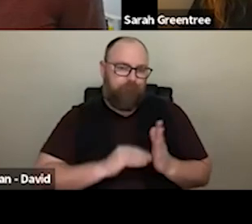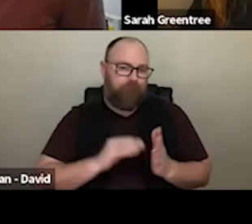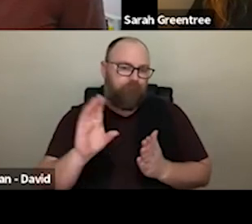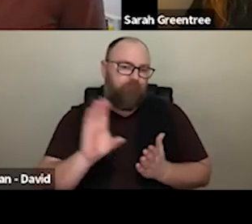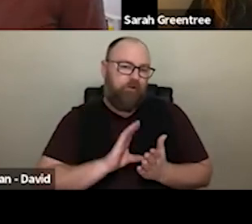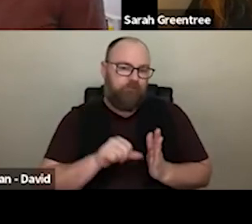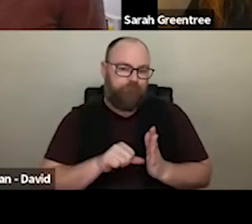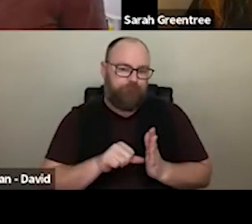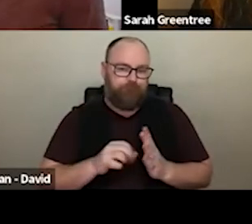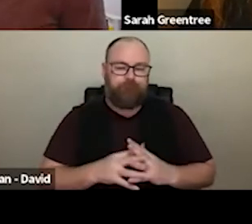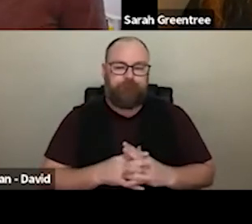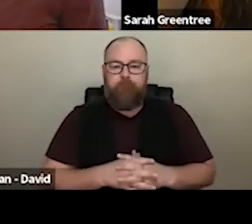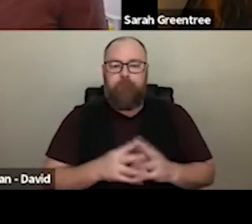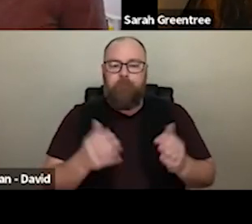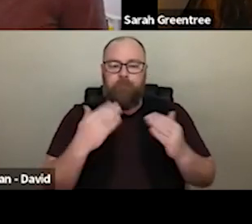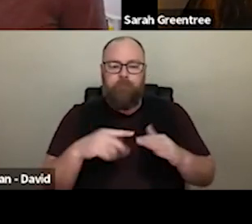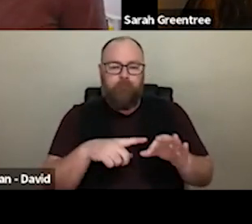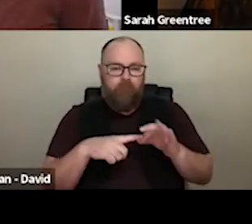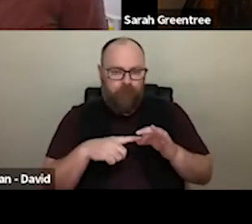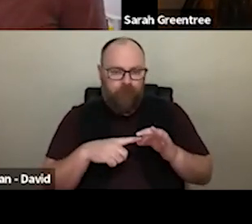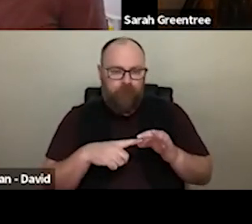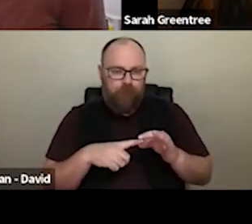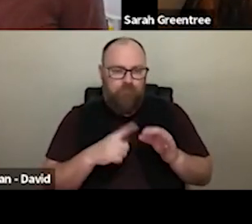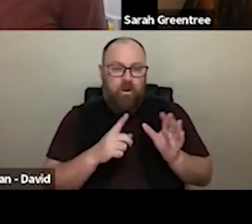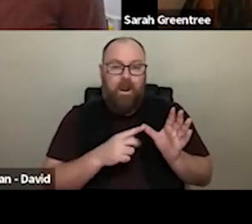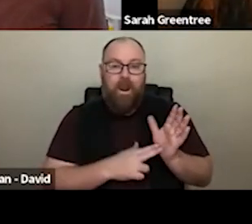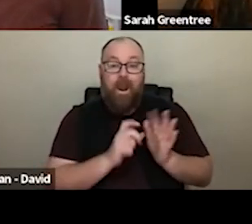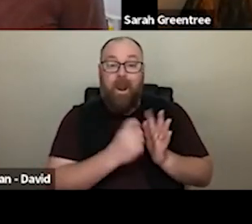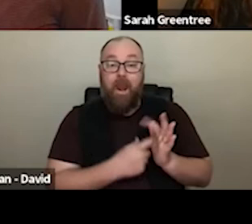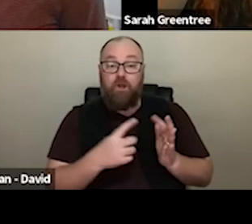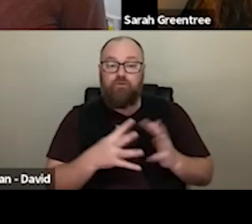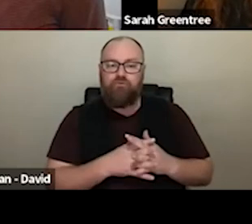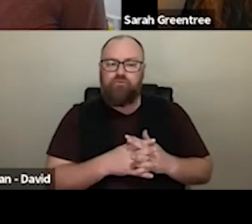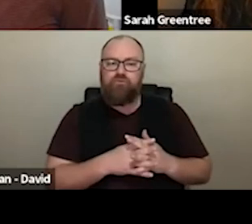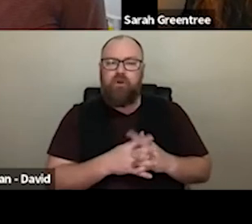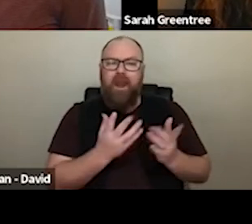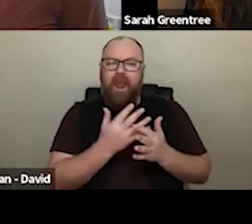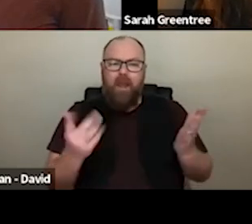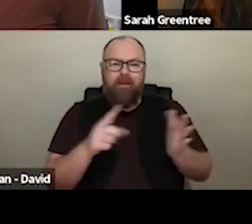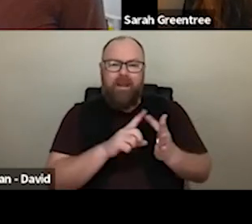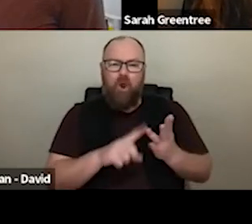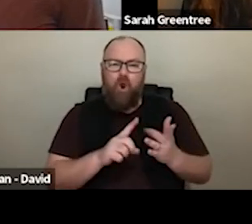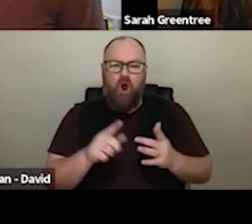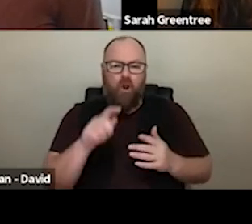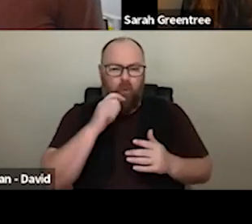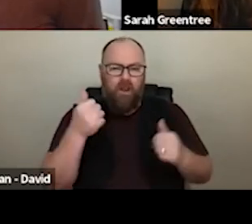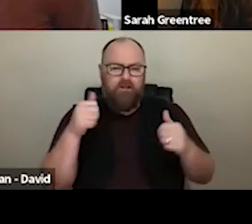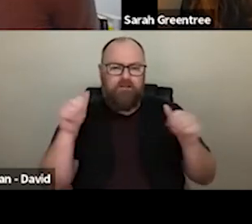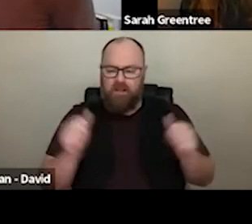the next question is from Andrew. Can you give us an indication of what proportion of Vois are expected to be successful to the next stage and what proportion of full applications,